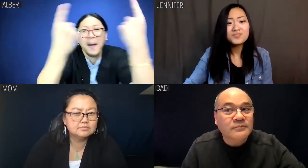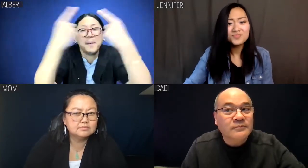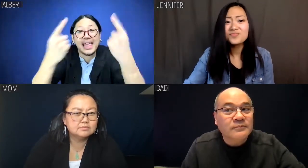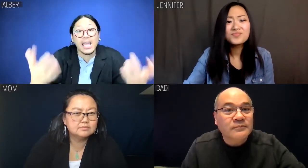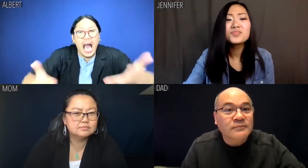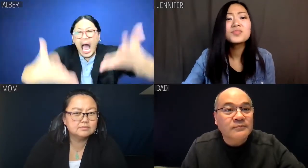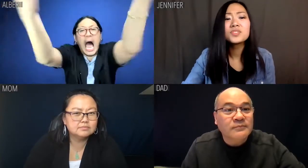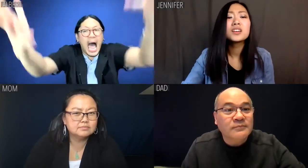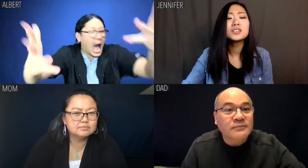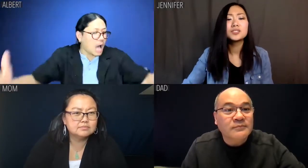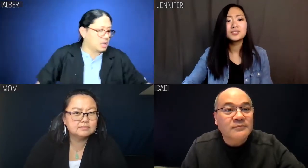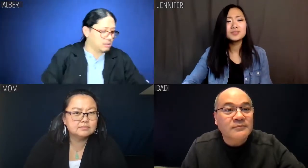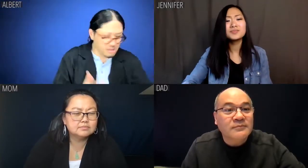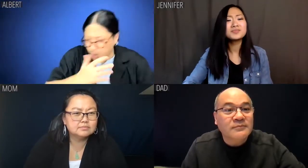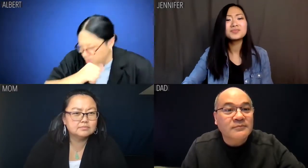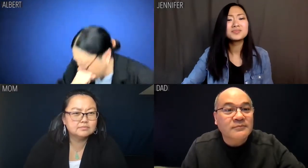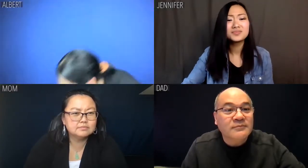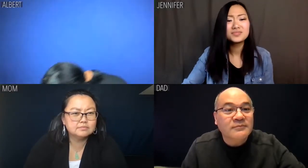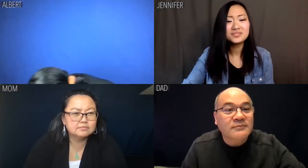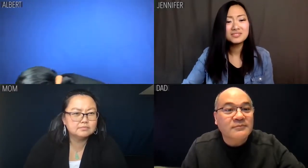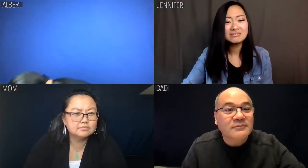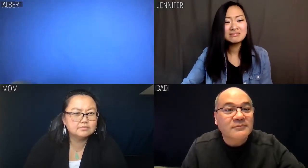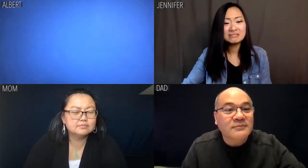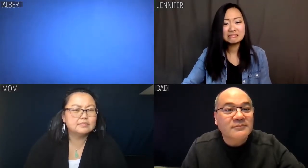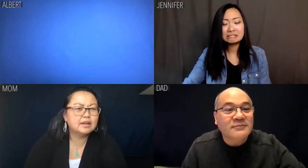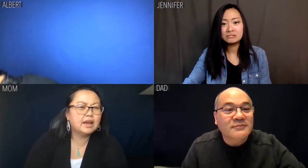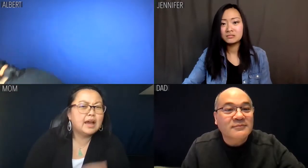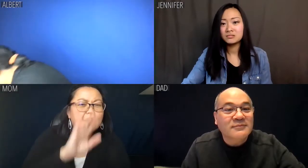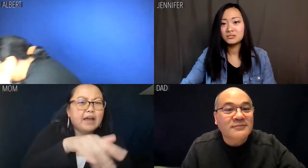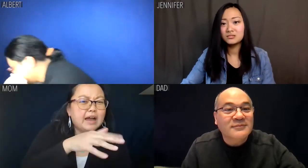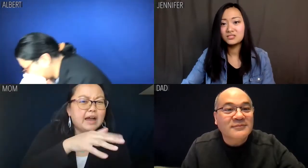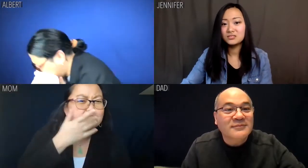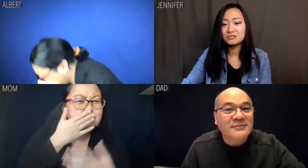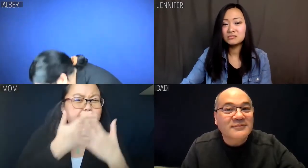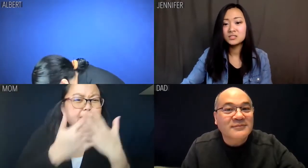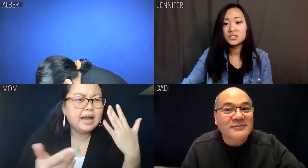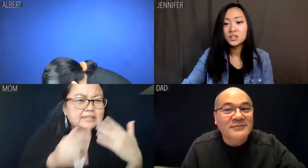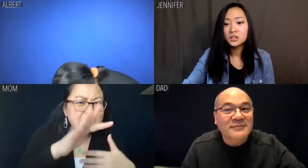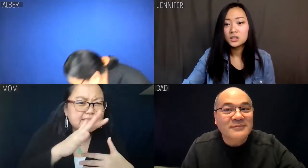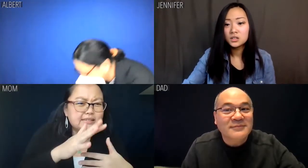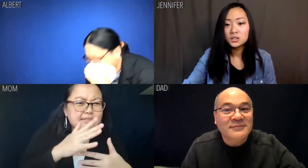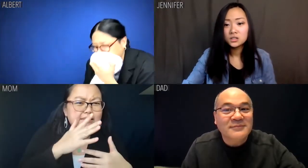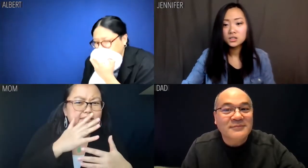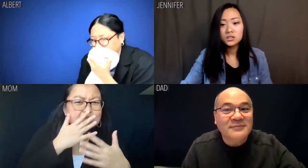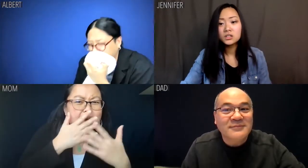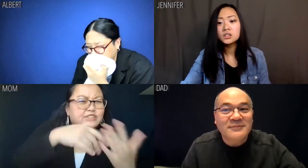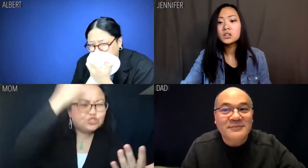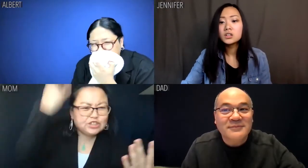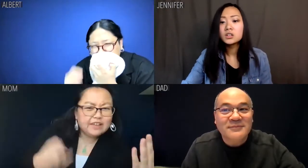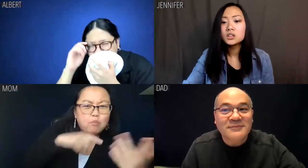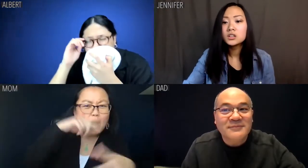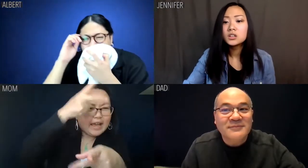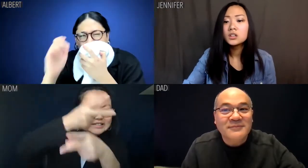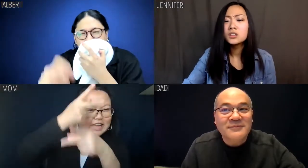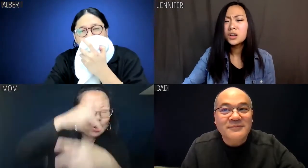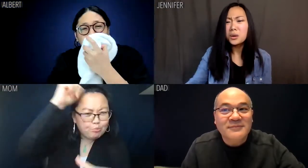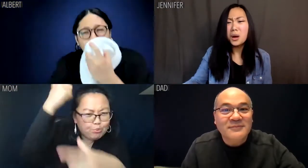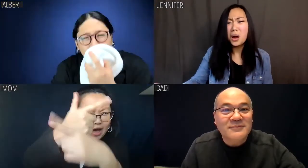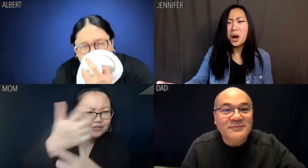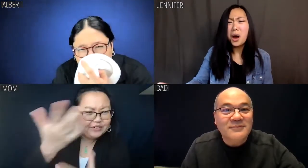something something ahhhhh [coughing, coughing] Mom: ls that blood? Jennifer, why aren't you taking care of your brother?